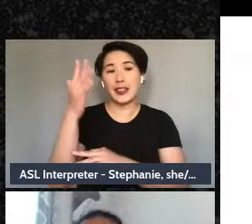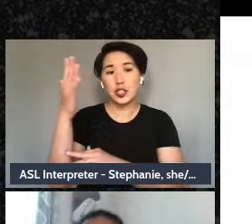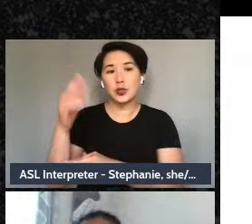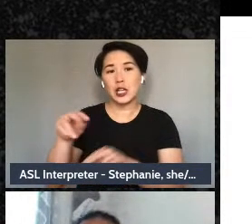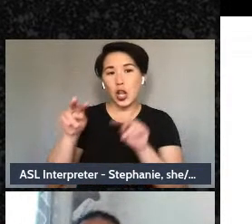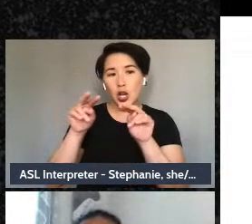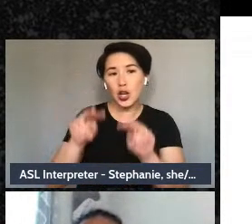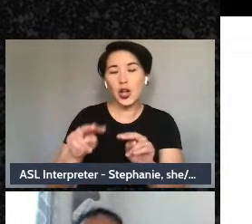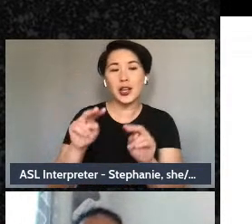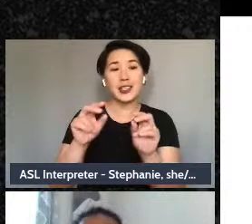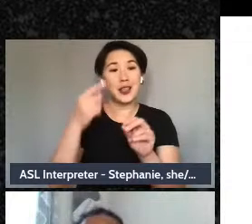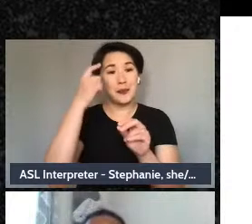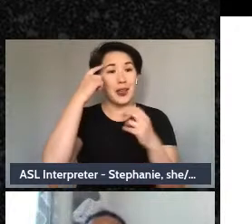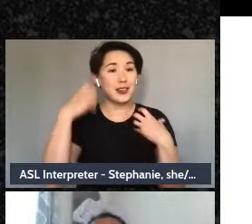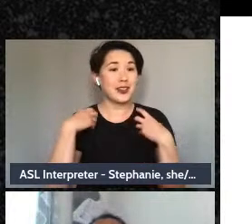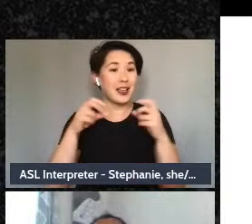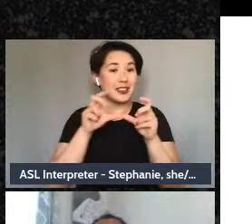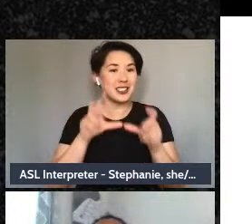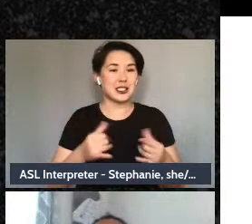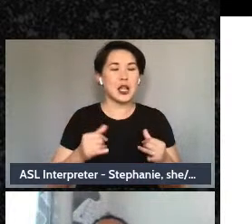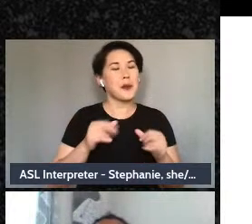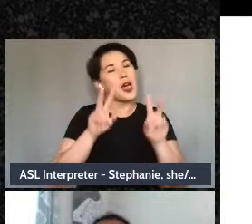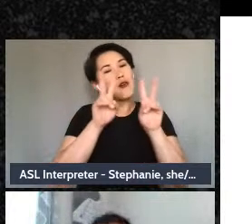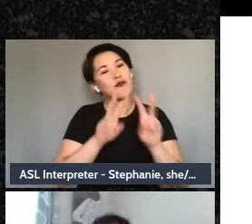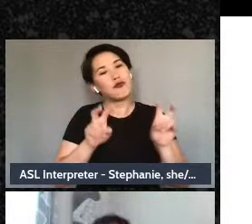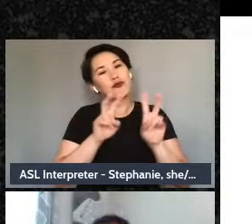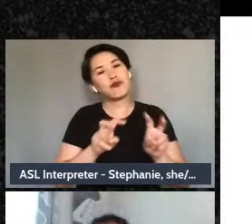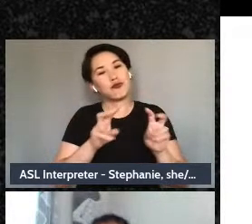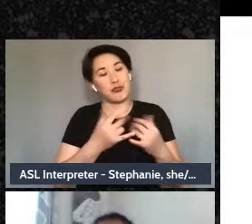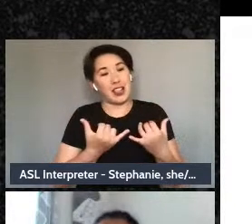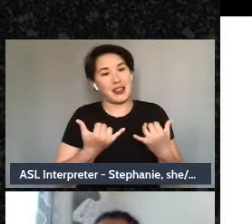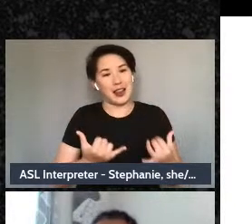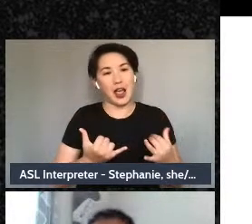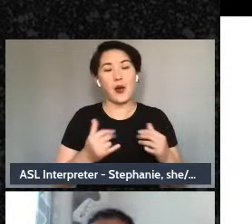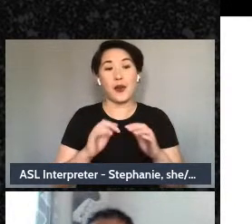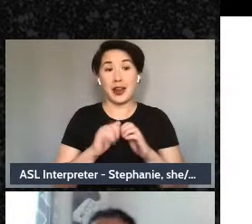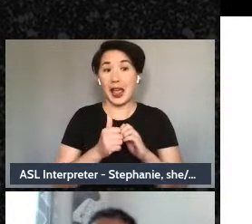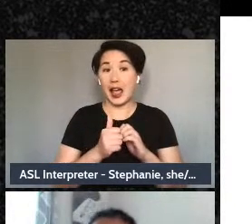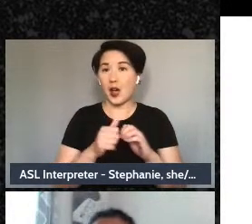system as it is. Now - and to look at the ways in which they are in us like these are the things